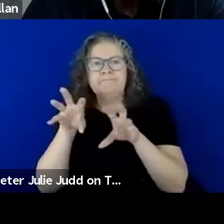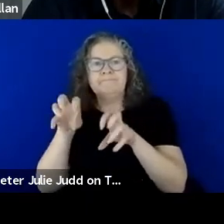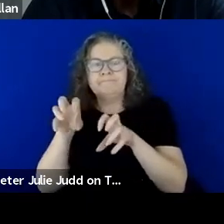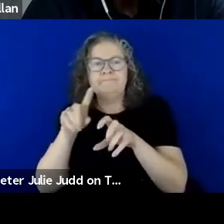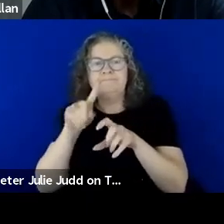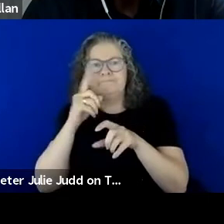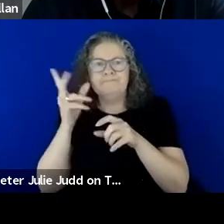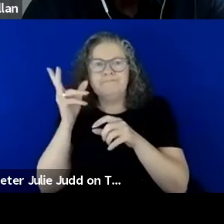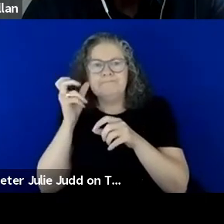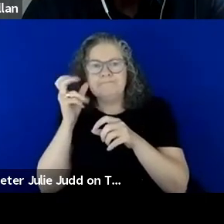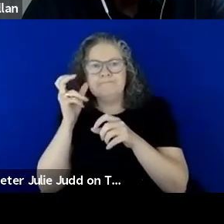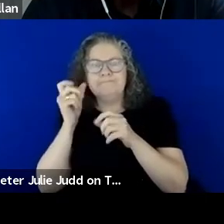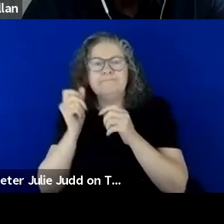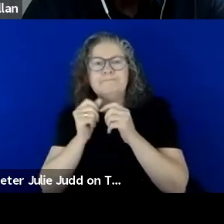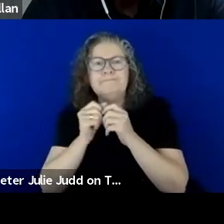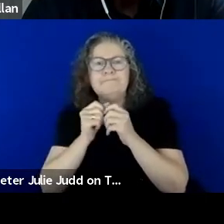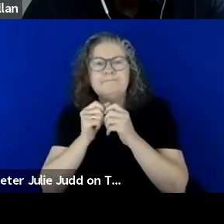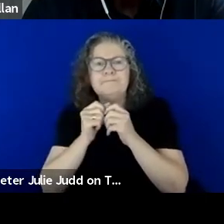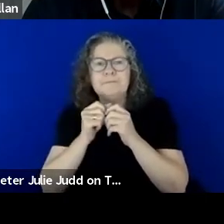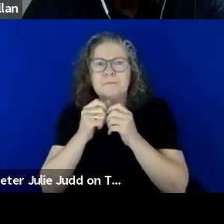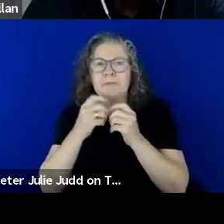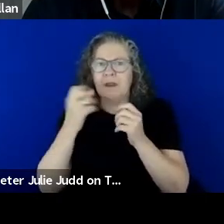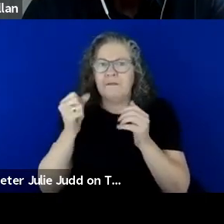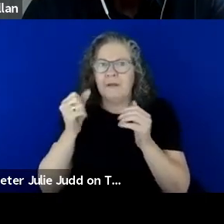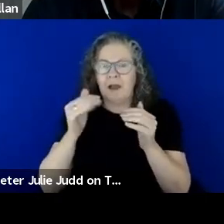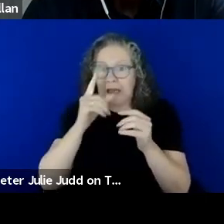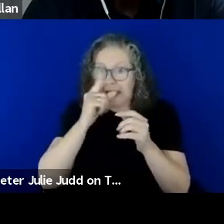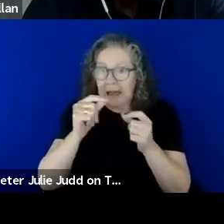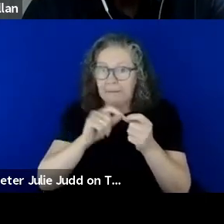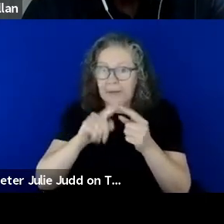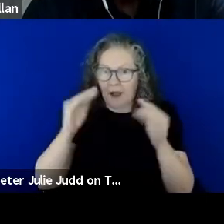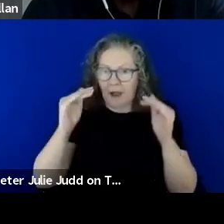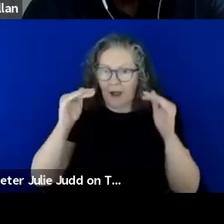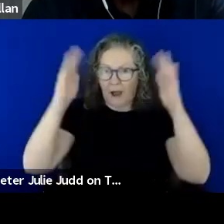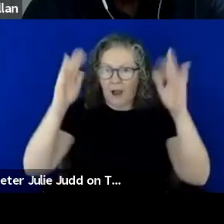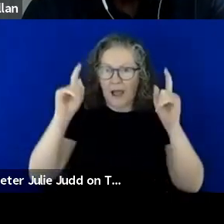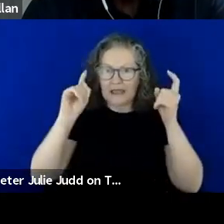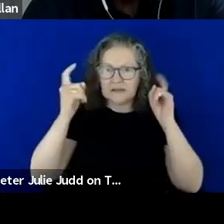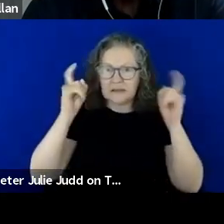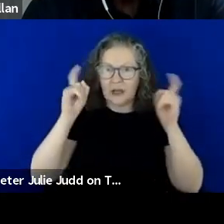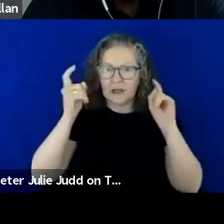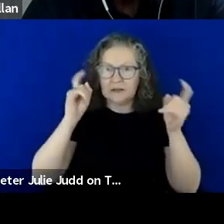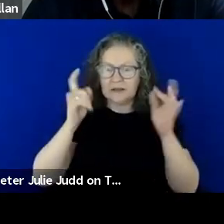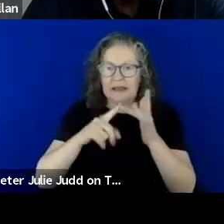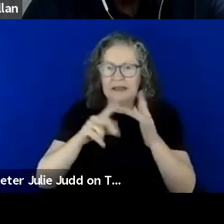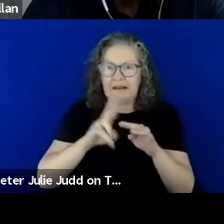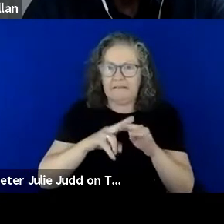I will trust your high anxiety if you allow it to be but it got me thinking about